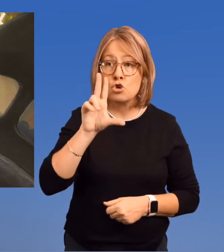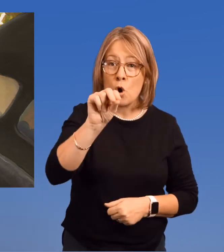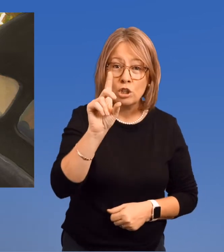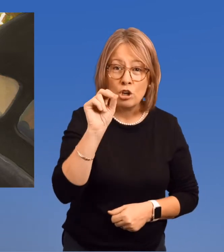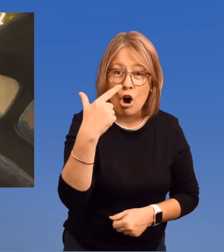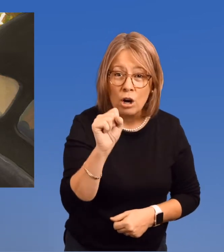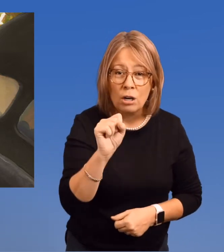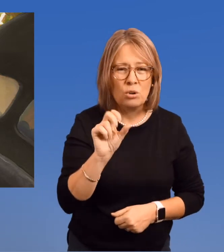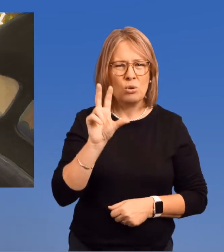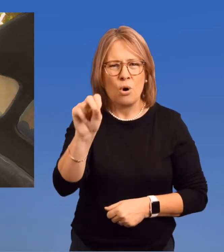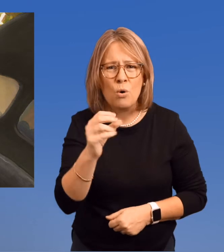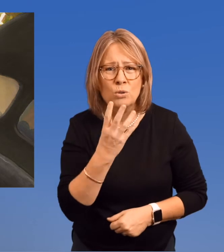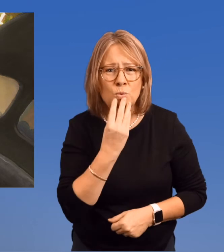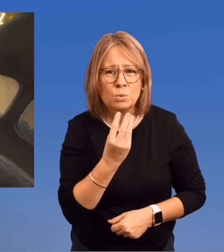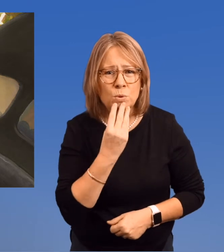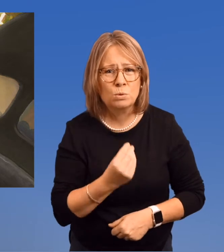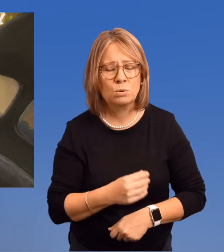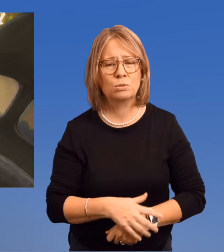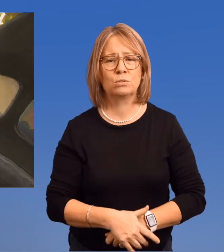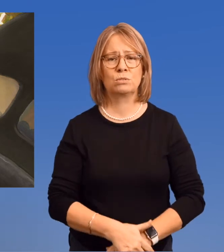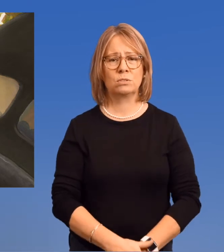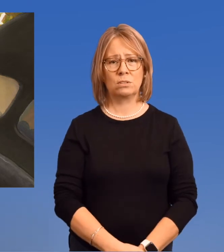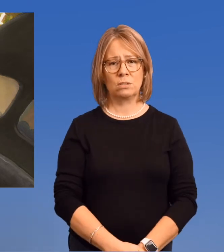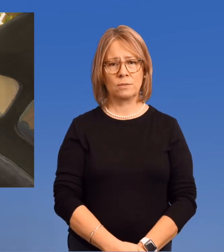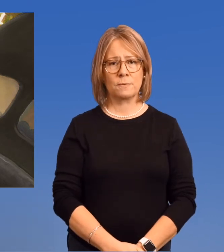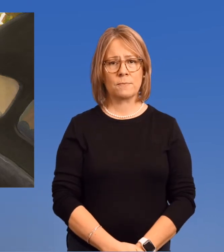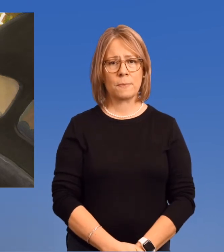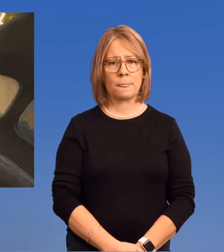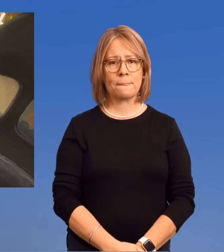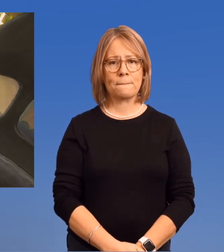No dogs or Jews allowed.